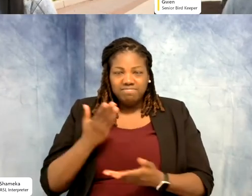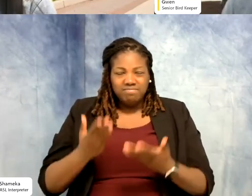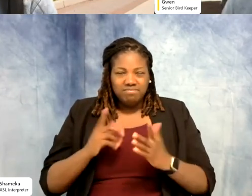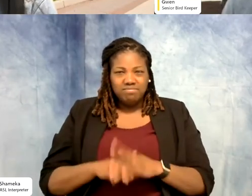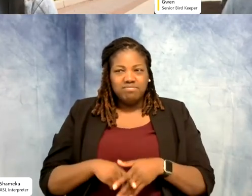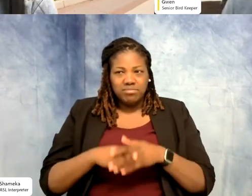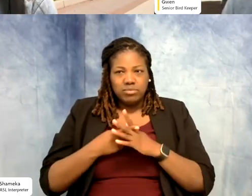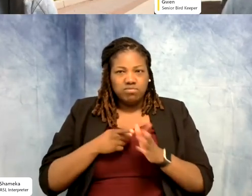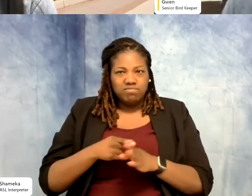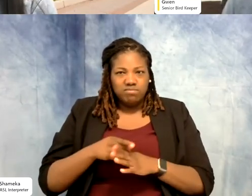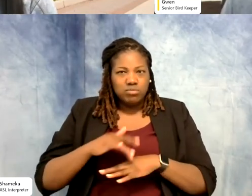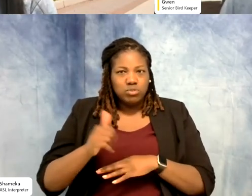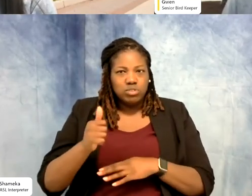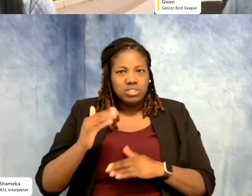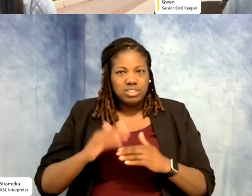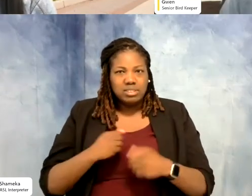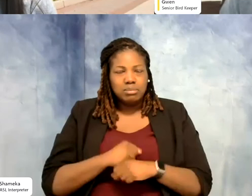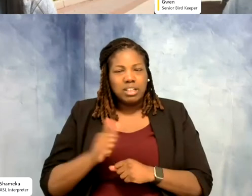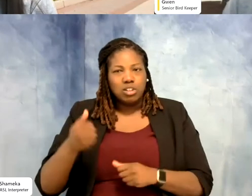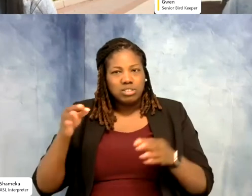out like that instead of making some of the other choices that I thought I wanted to do.